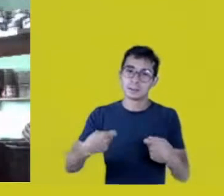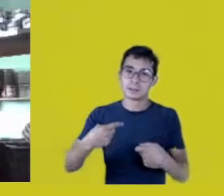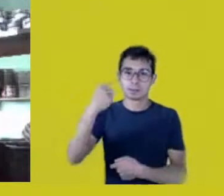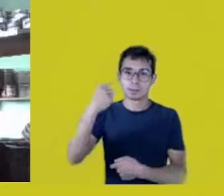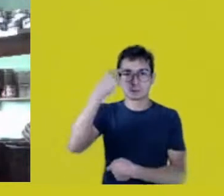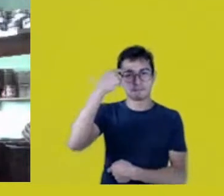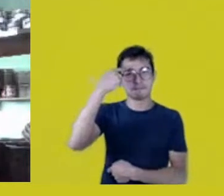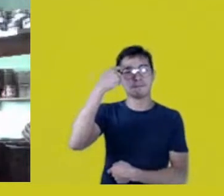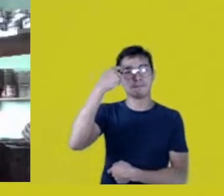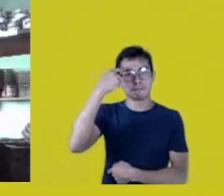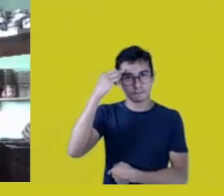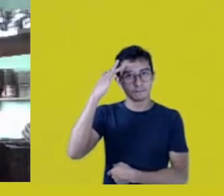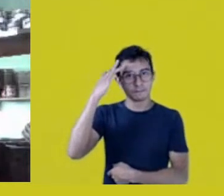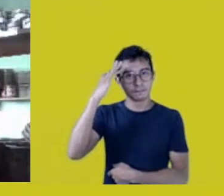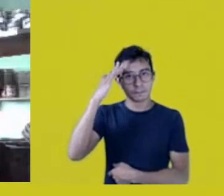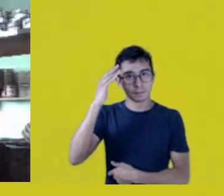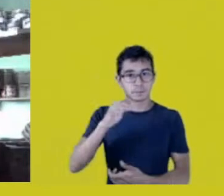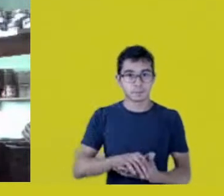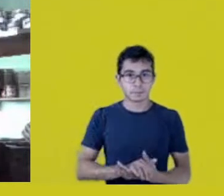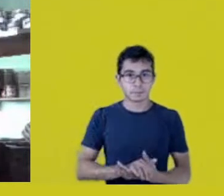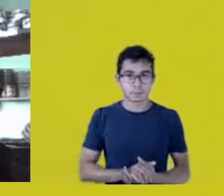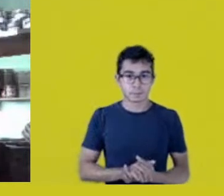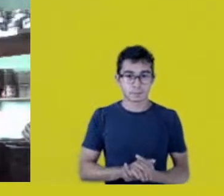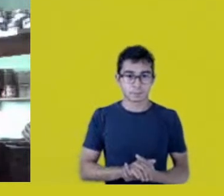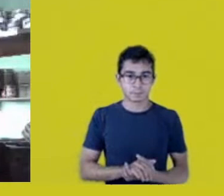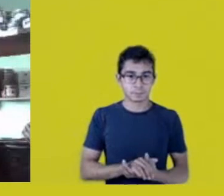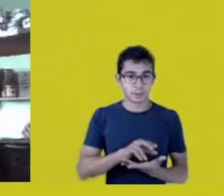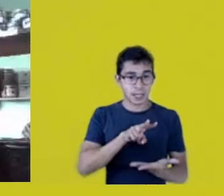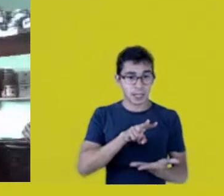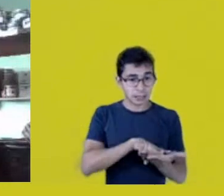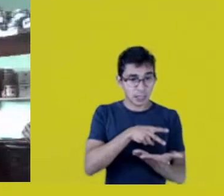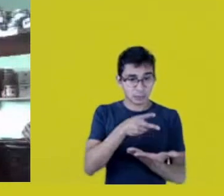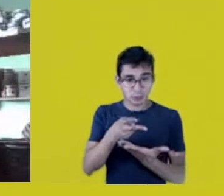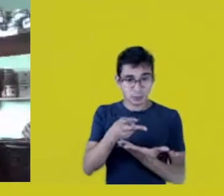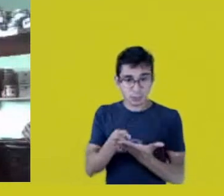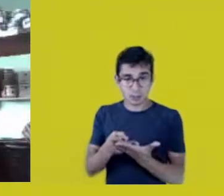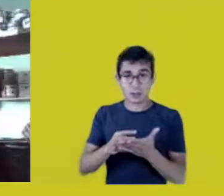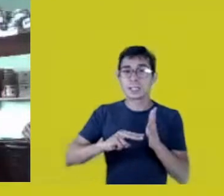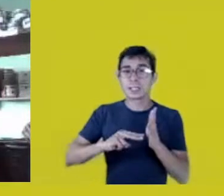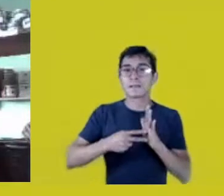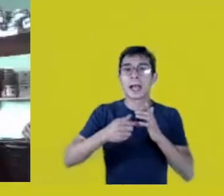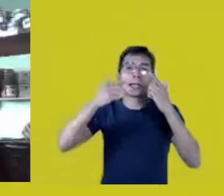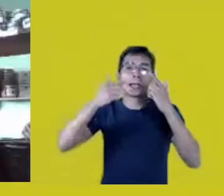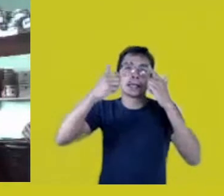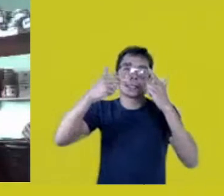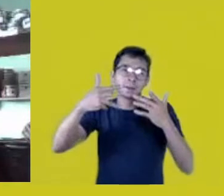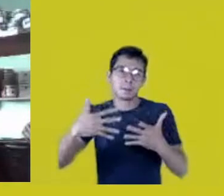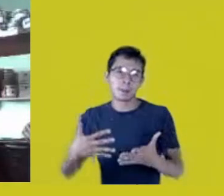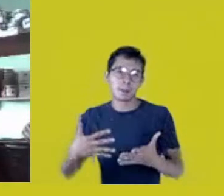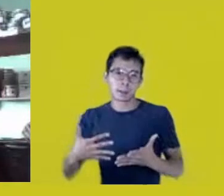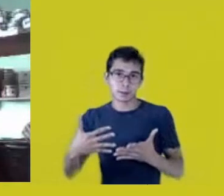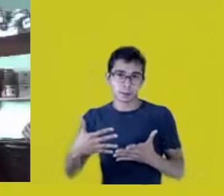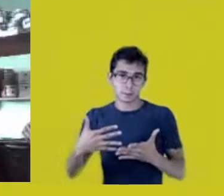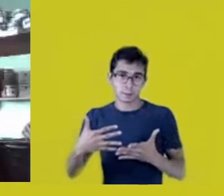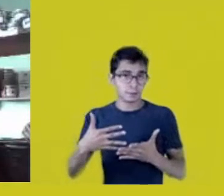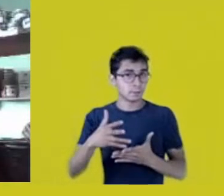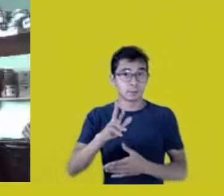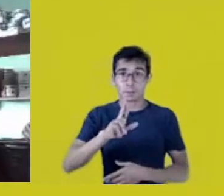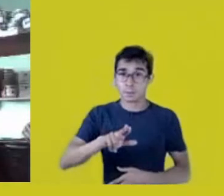There’s no translation for certain words.